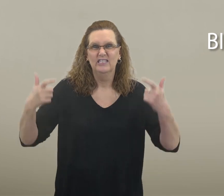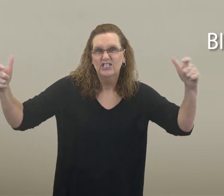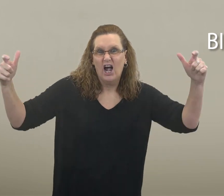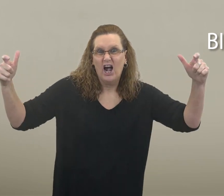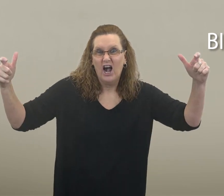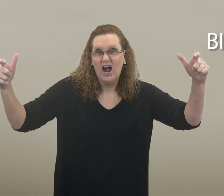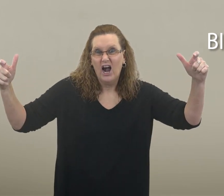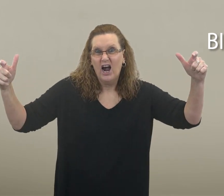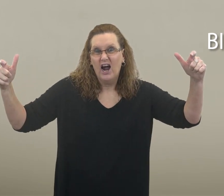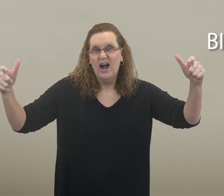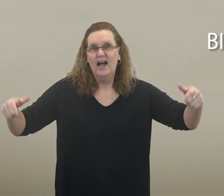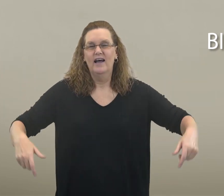big